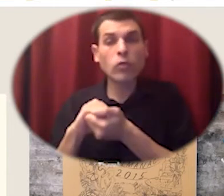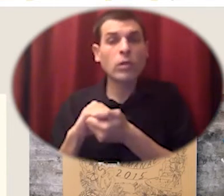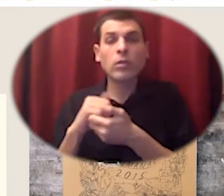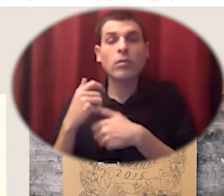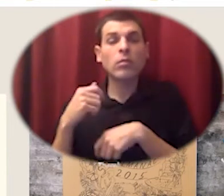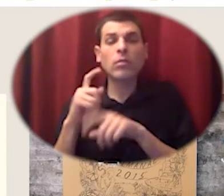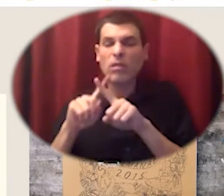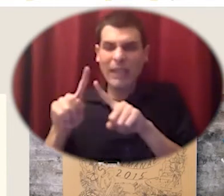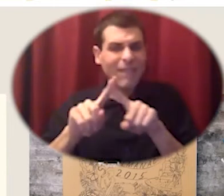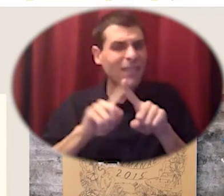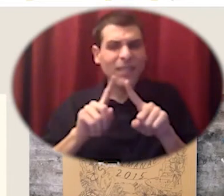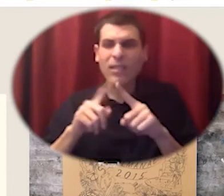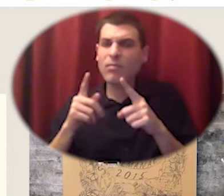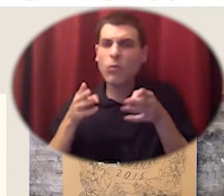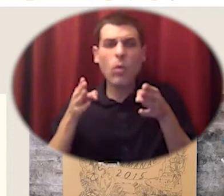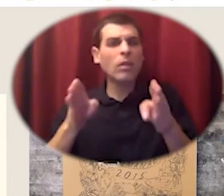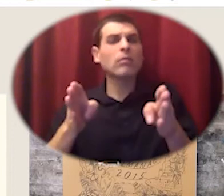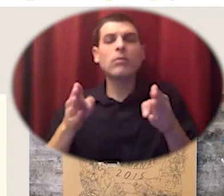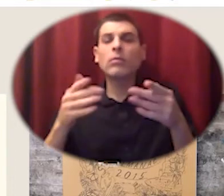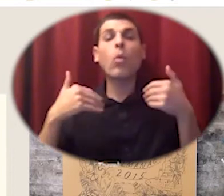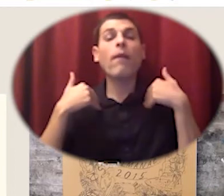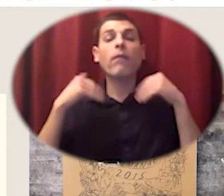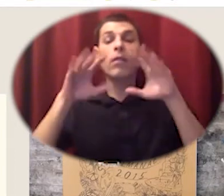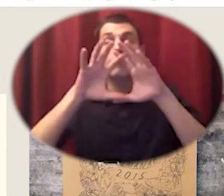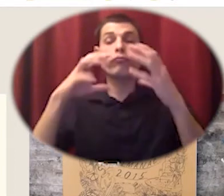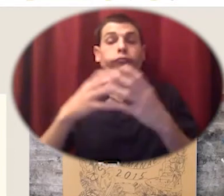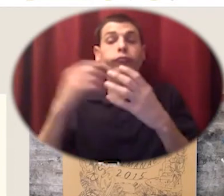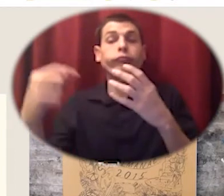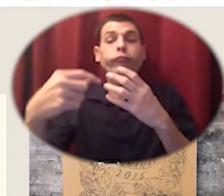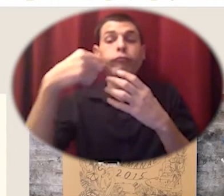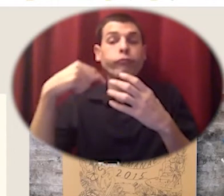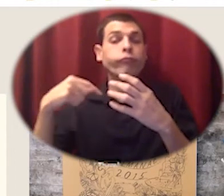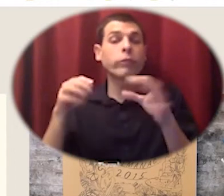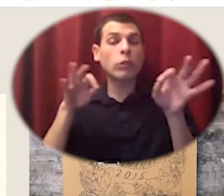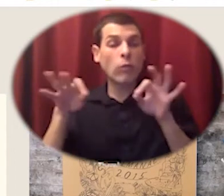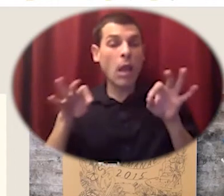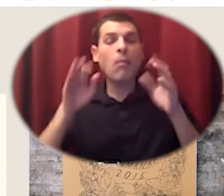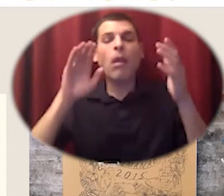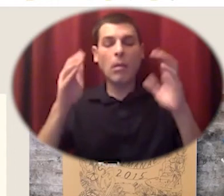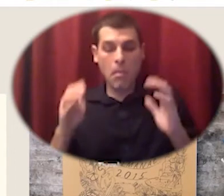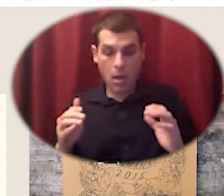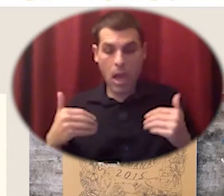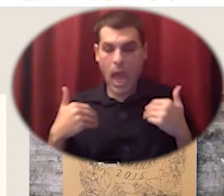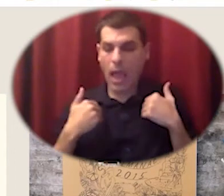but one of the big ones in here is the uh Acequias i hope i'm pronouncing that right which are